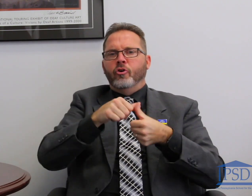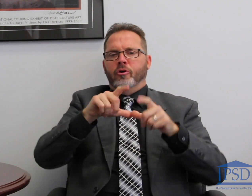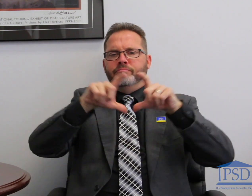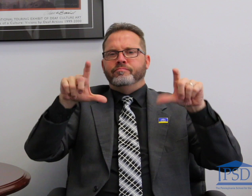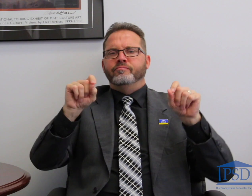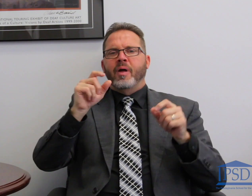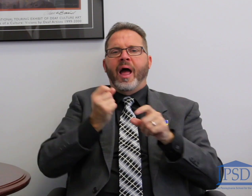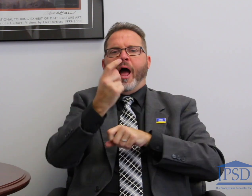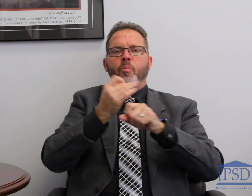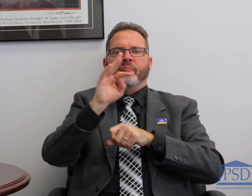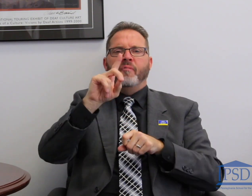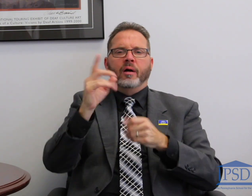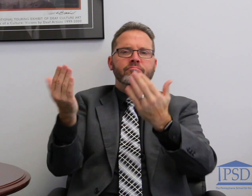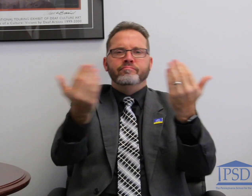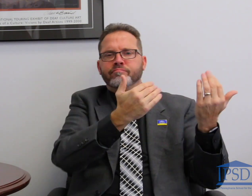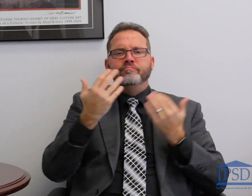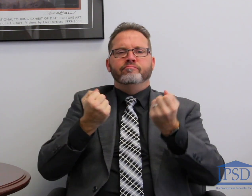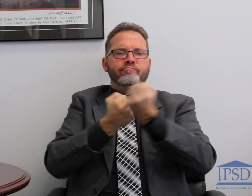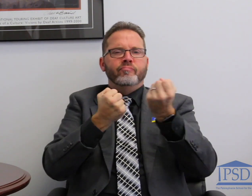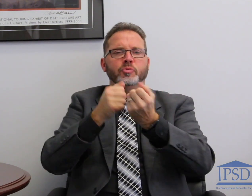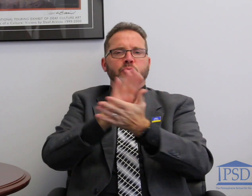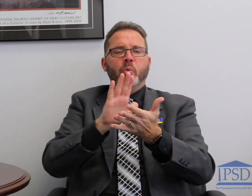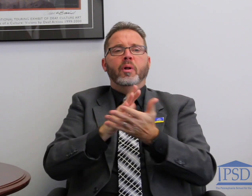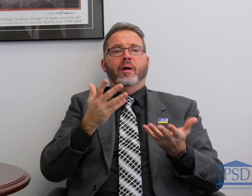relationships going. I want to thank the people that have already been giving